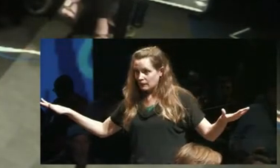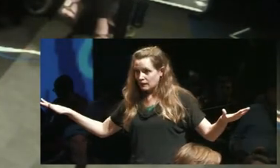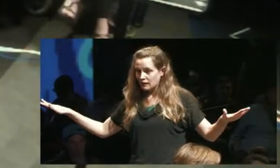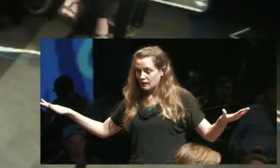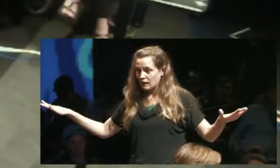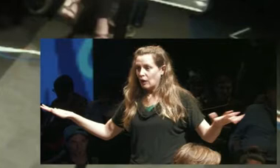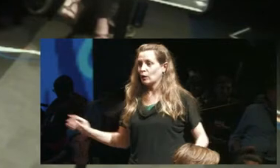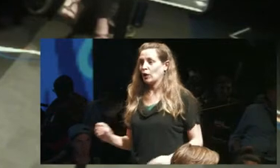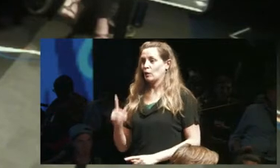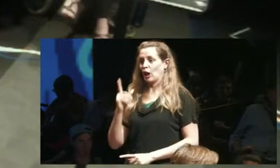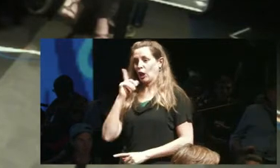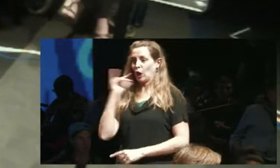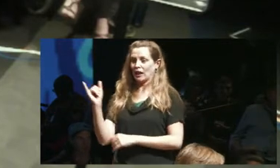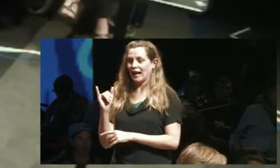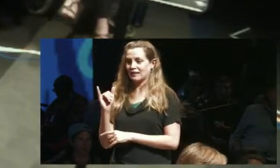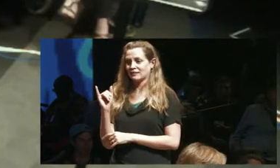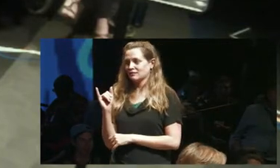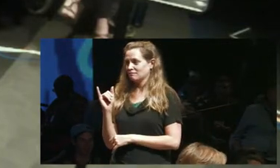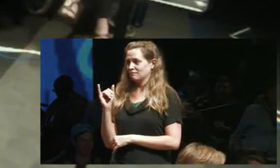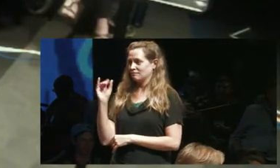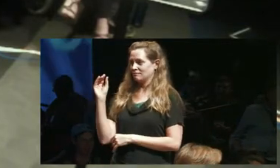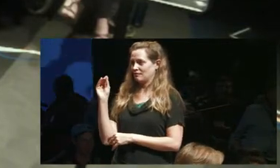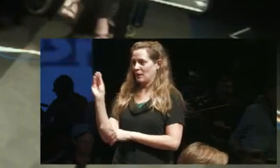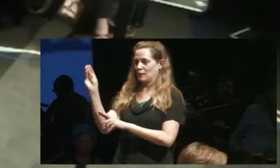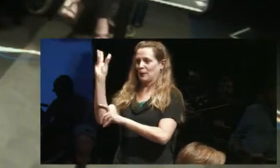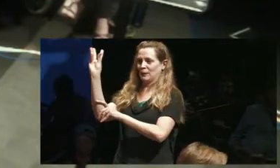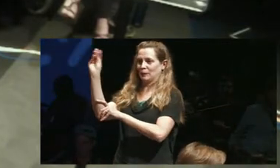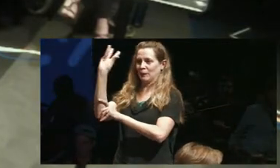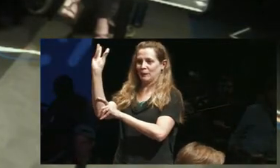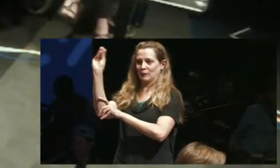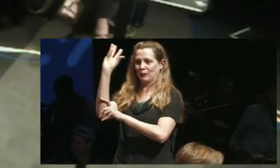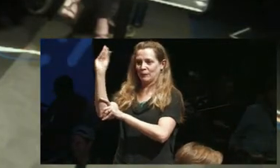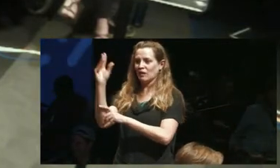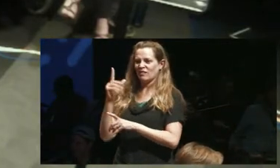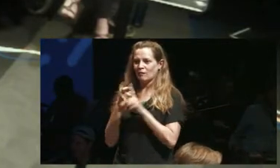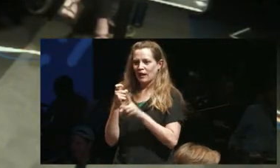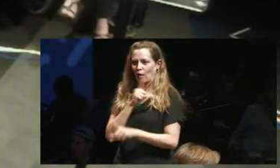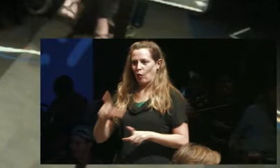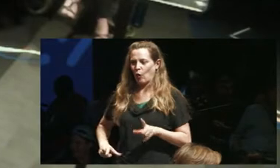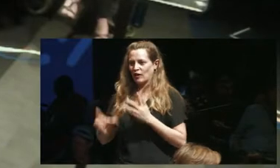beacons from Lord of the Rings and but but that's going to do is that's going